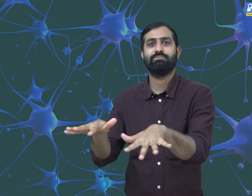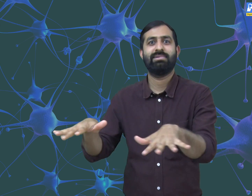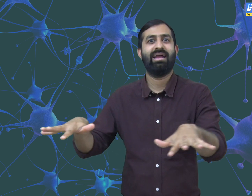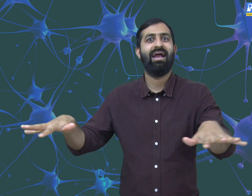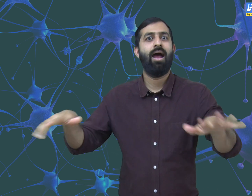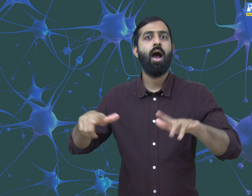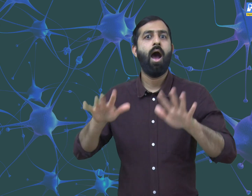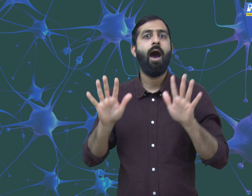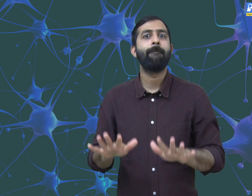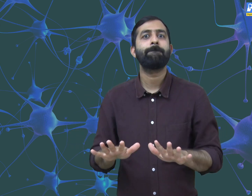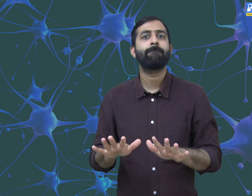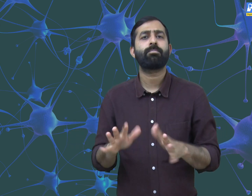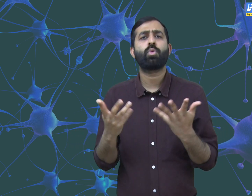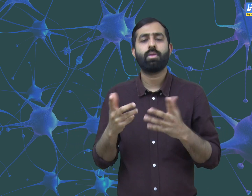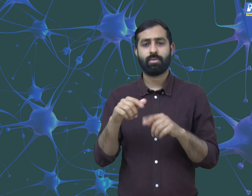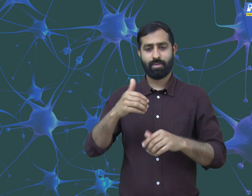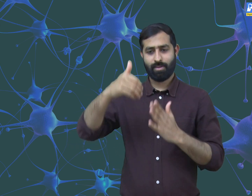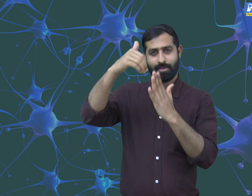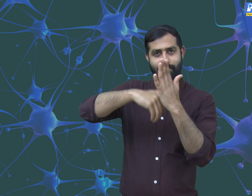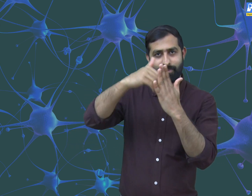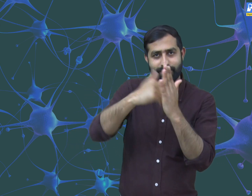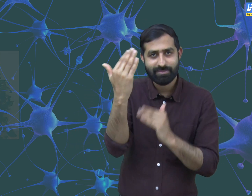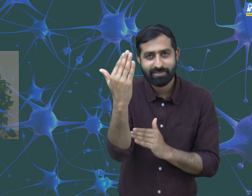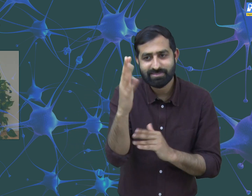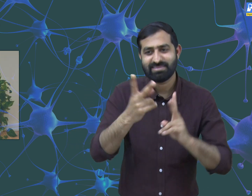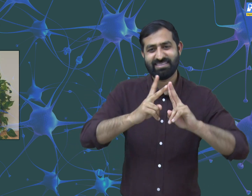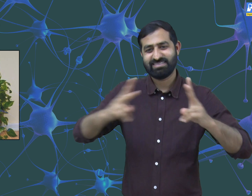Climbing plants attach themselves by growing around another plants.